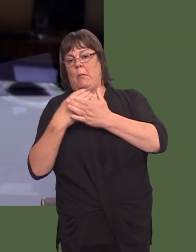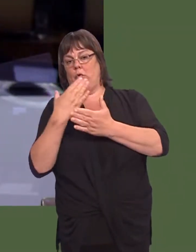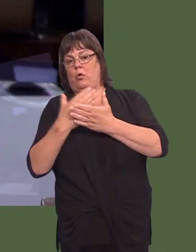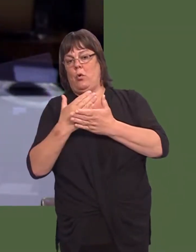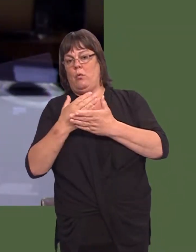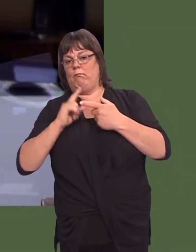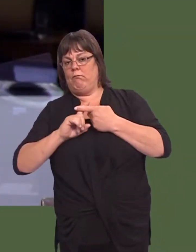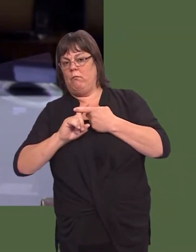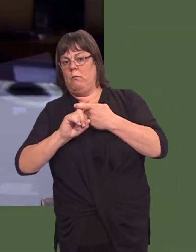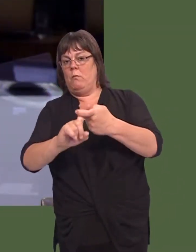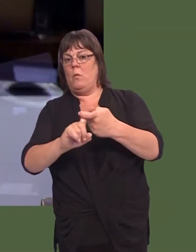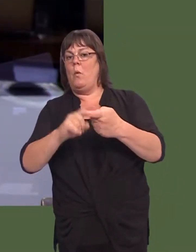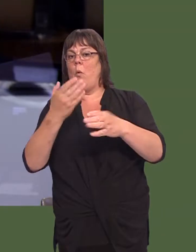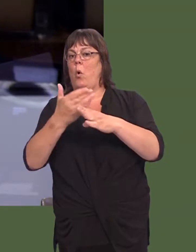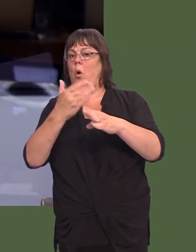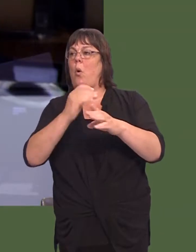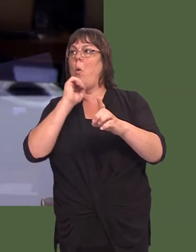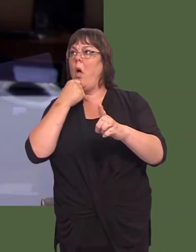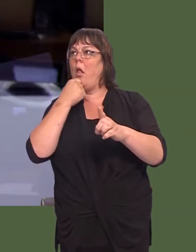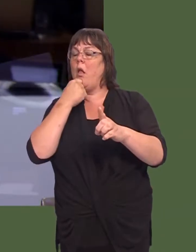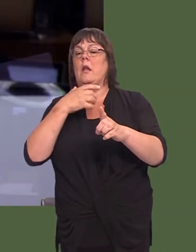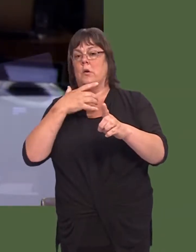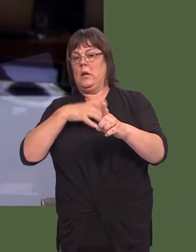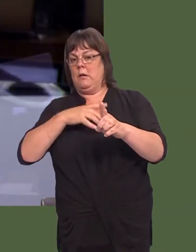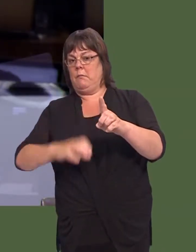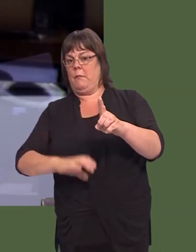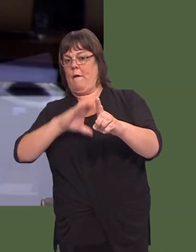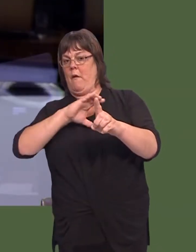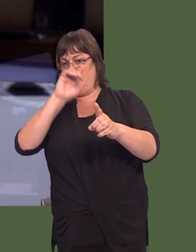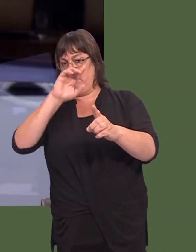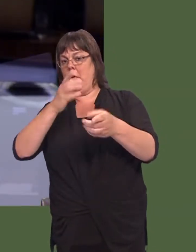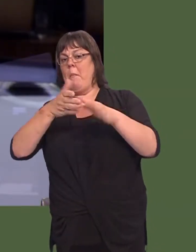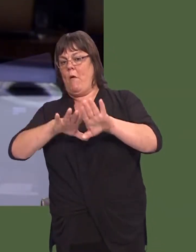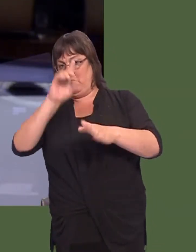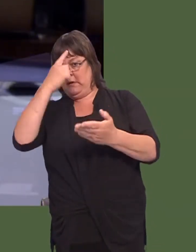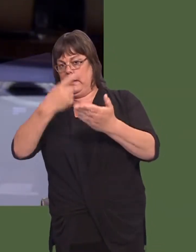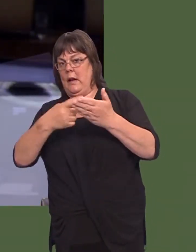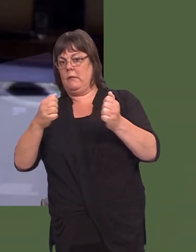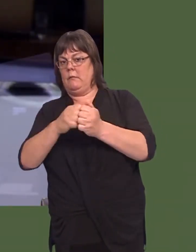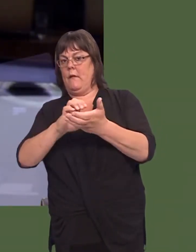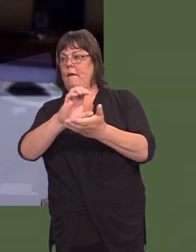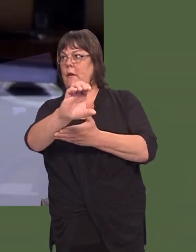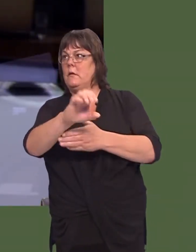part of consideration in financing any project and that he would not short-cut that process.